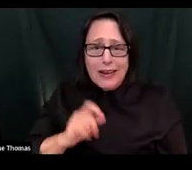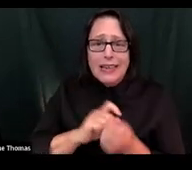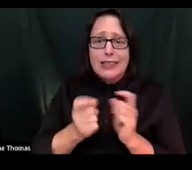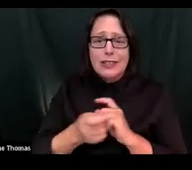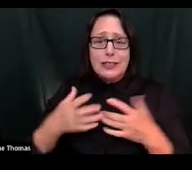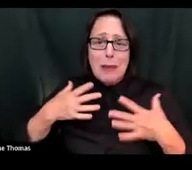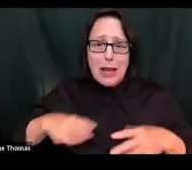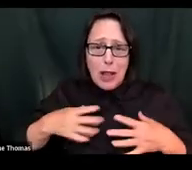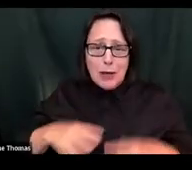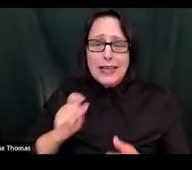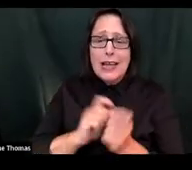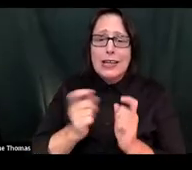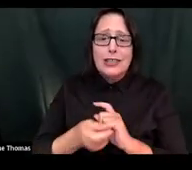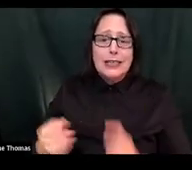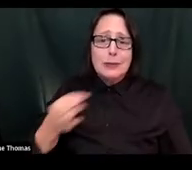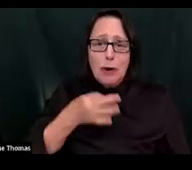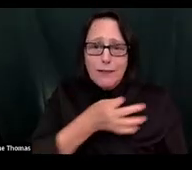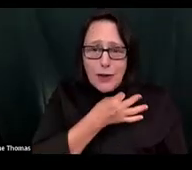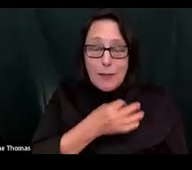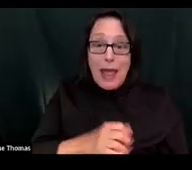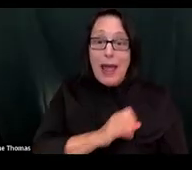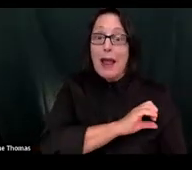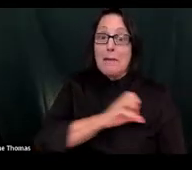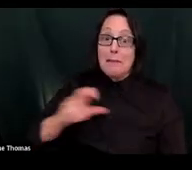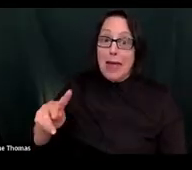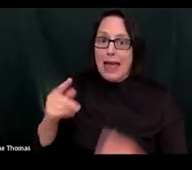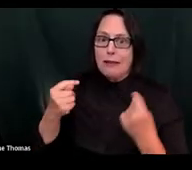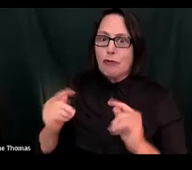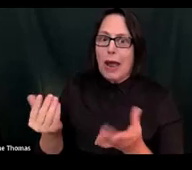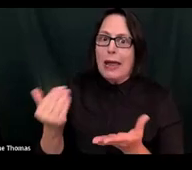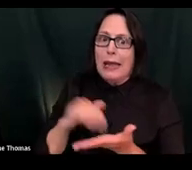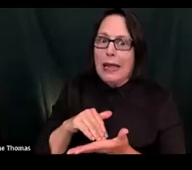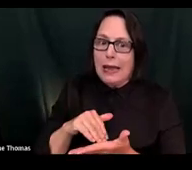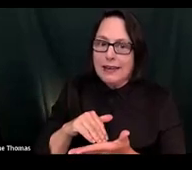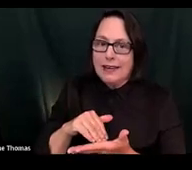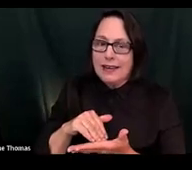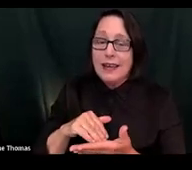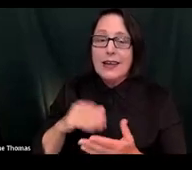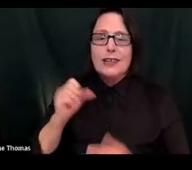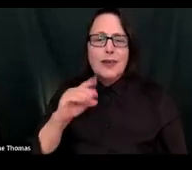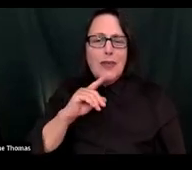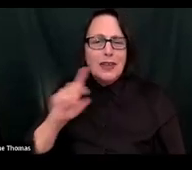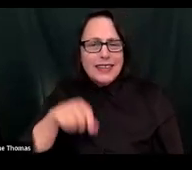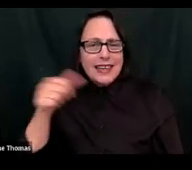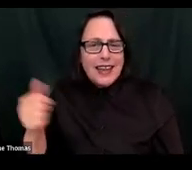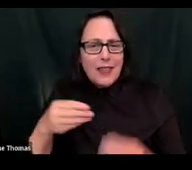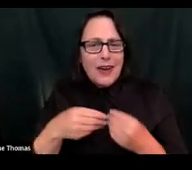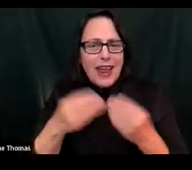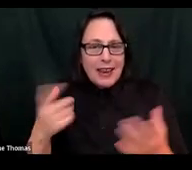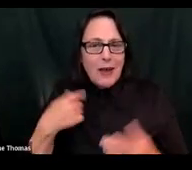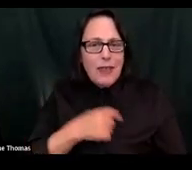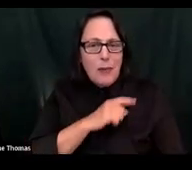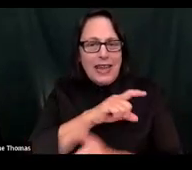clothes, change my perfume, and come back and try again. So there's also another handout that we